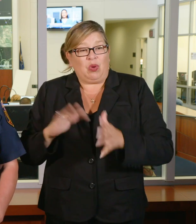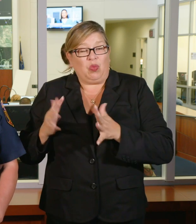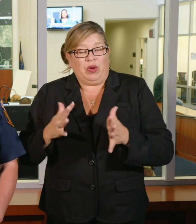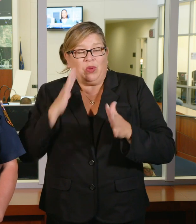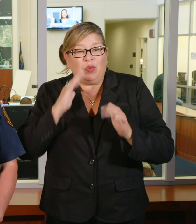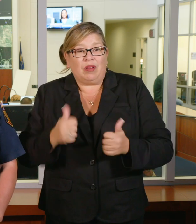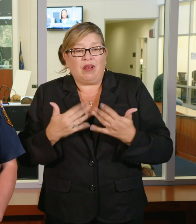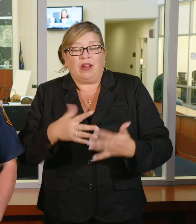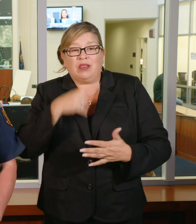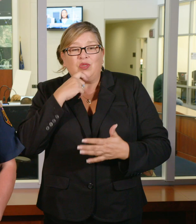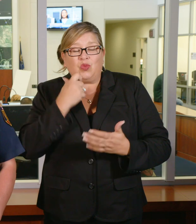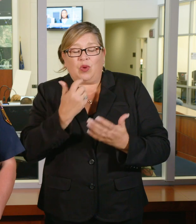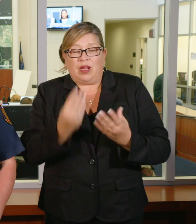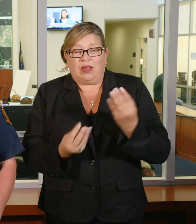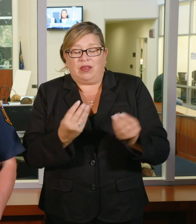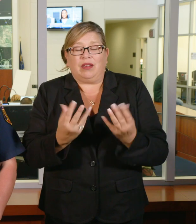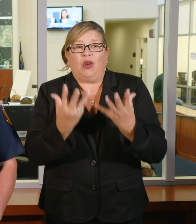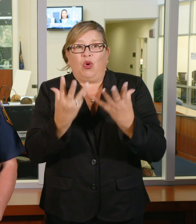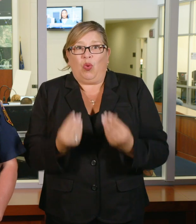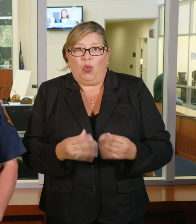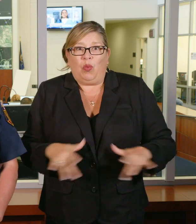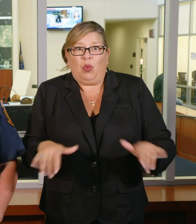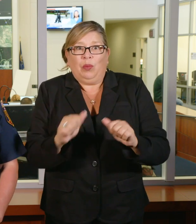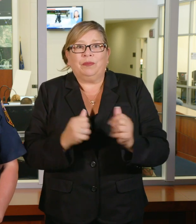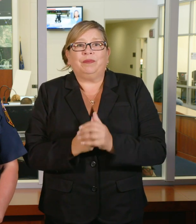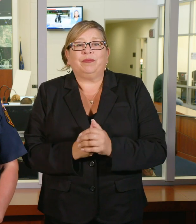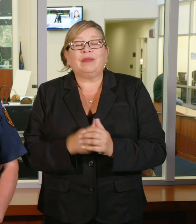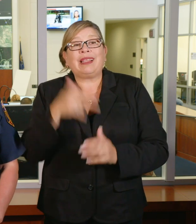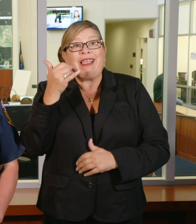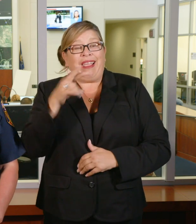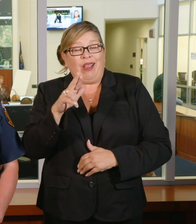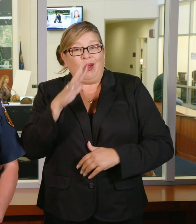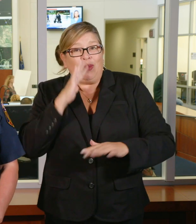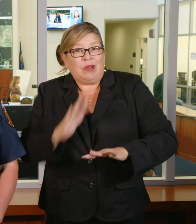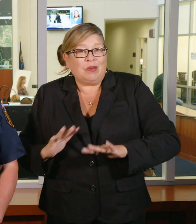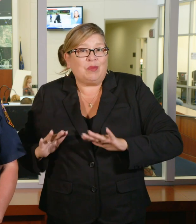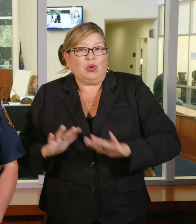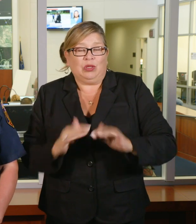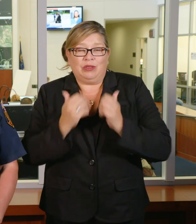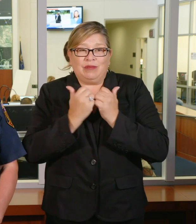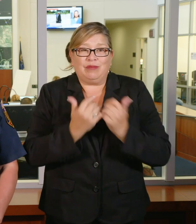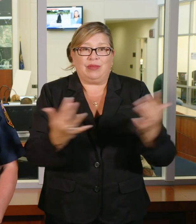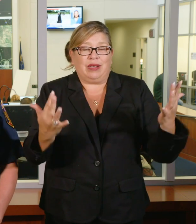drying of the fuel. Air pressure will push flames, sparks, firebrands, into new